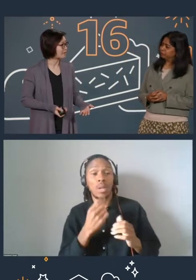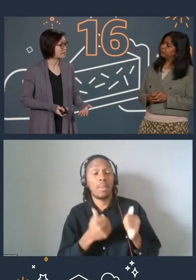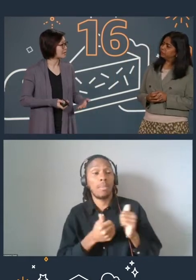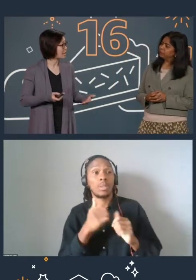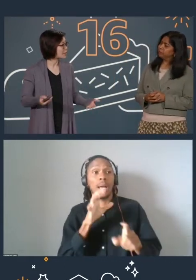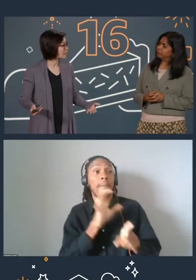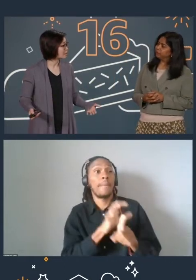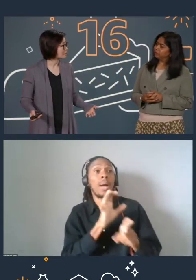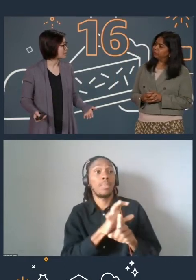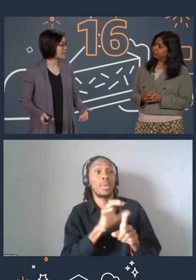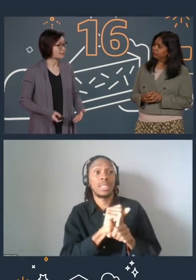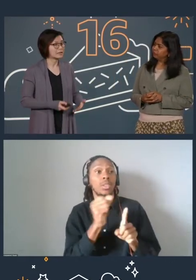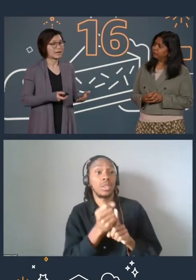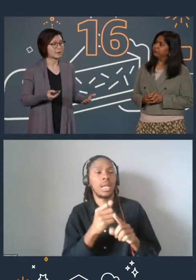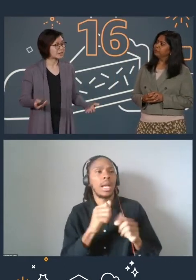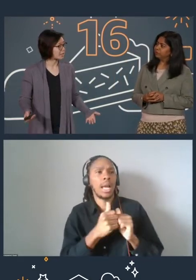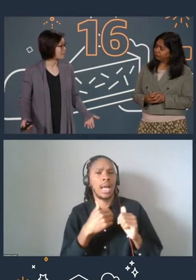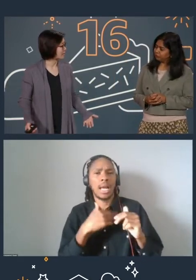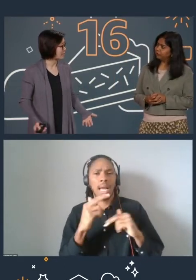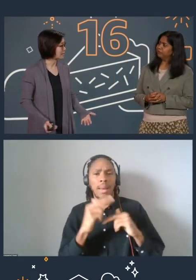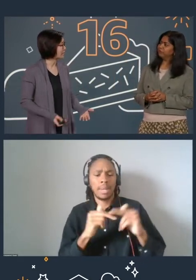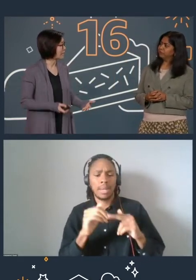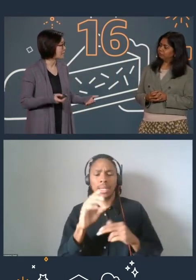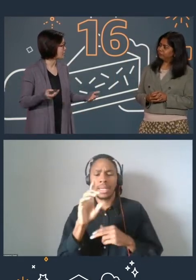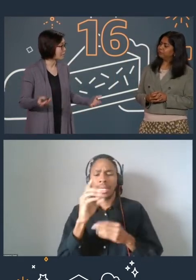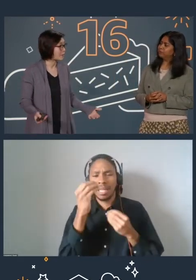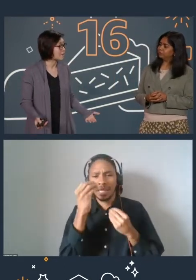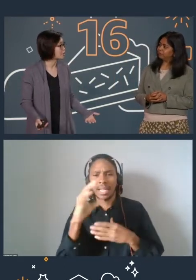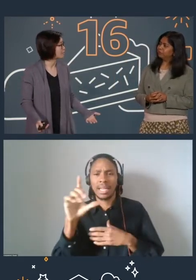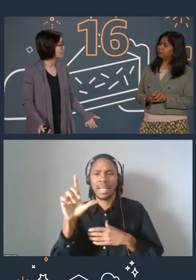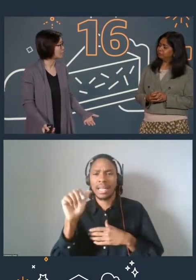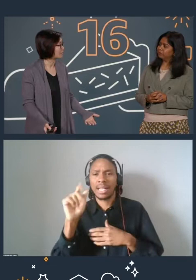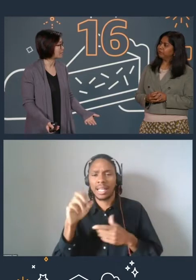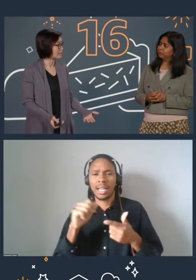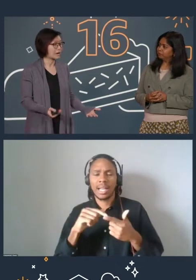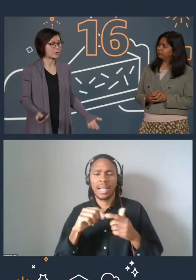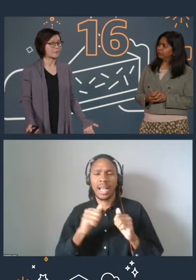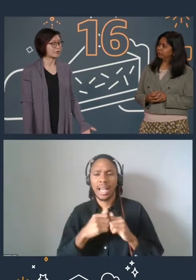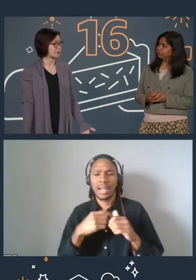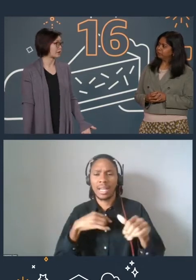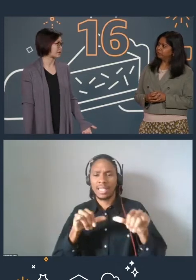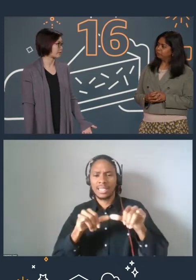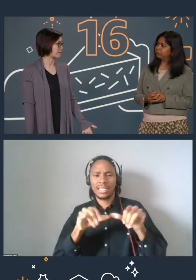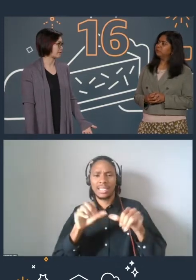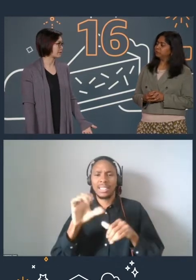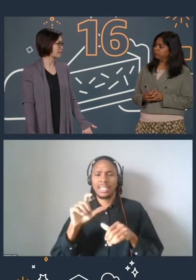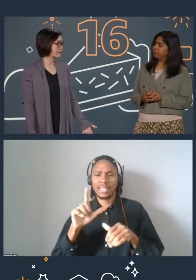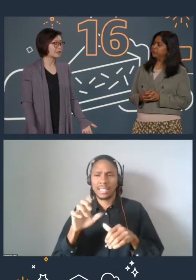is how do I build a data lake, how do I scale my data lake, how do I make sure it performs and how do I make sure it's cost efficient?